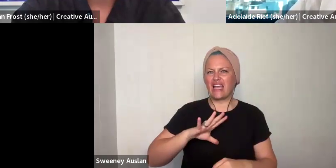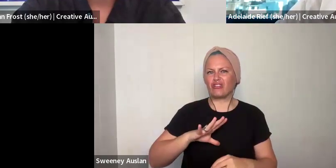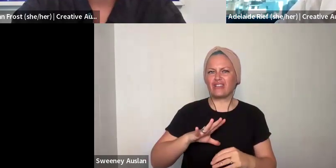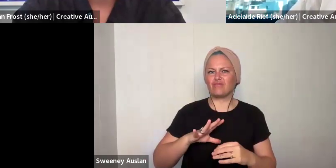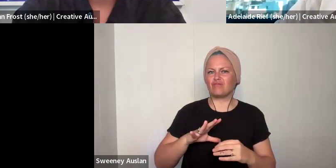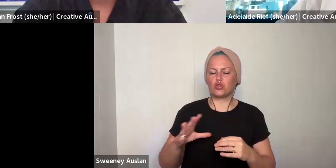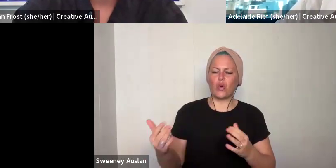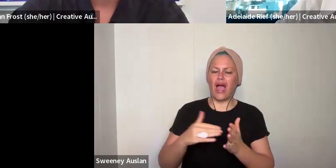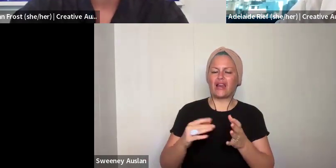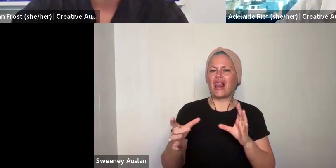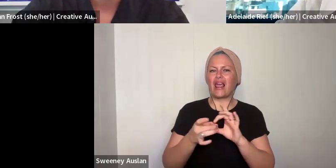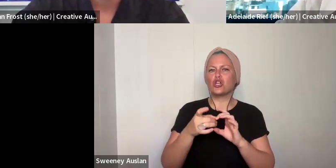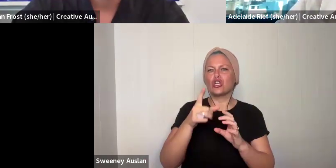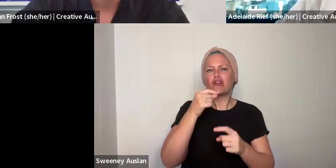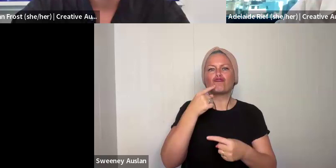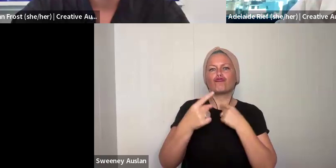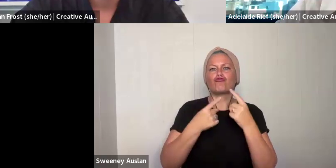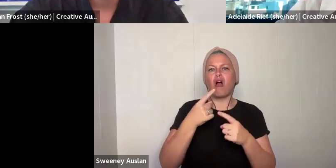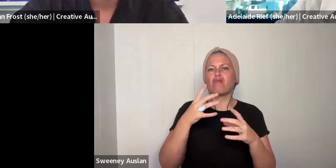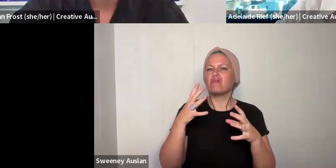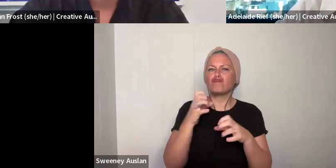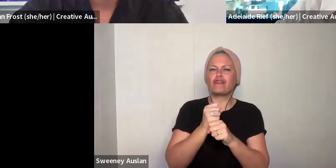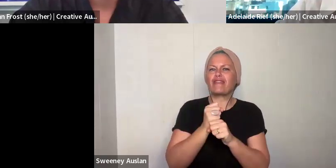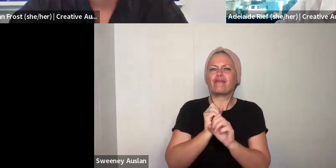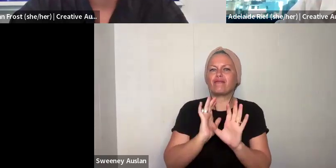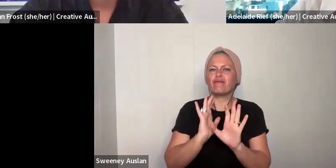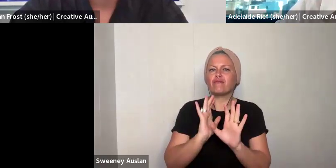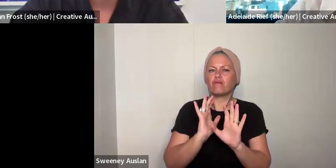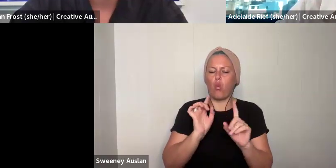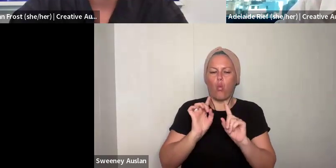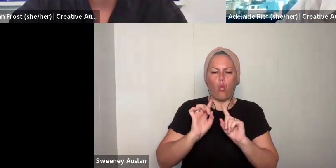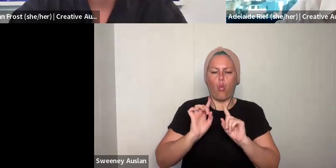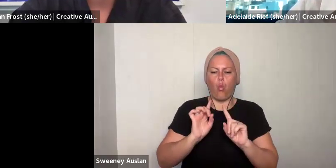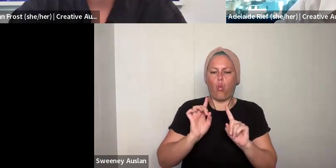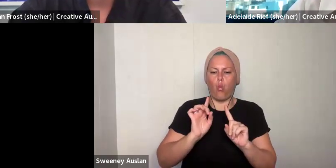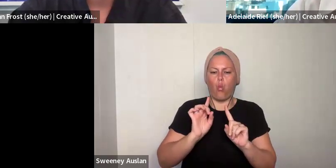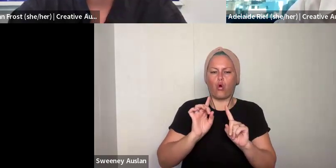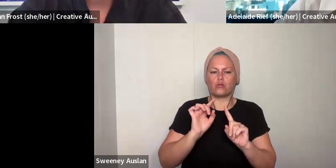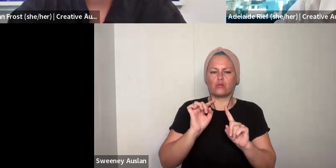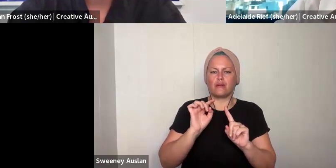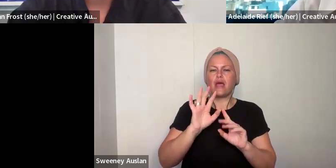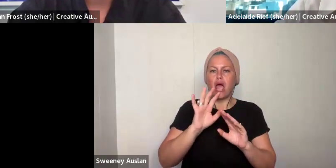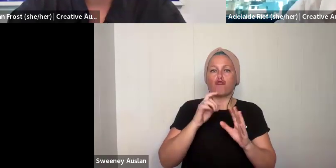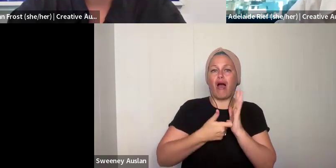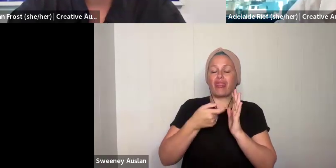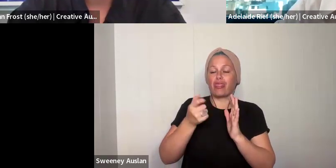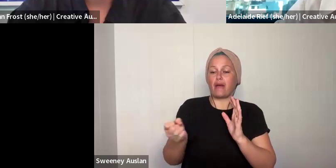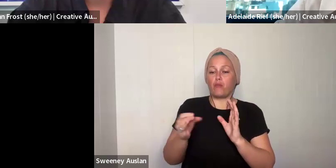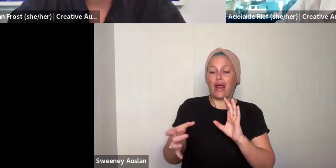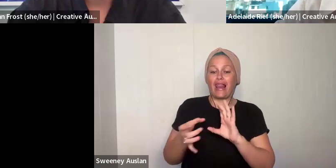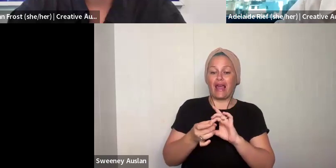You might want to describe very briefly